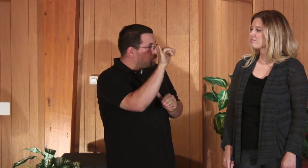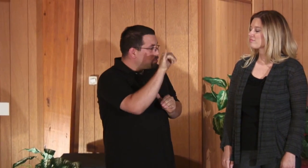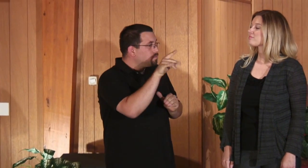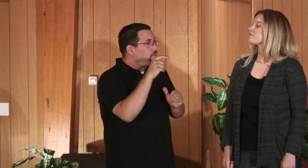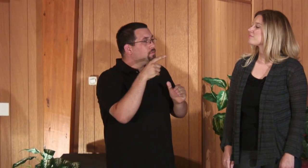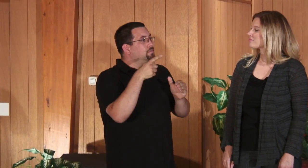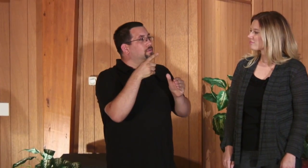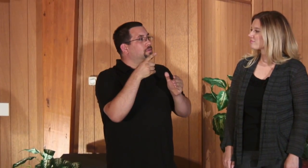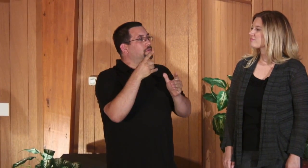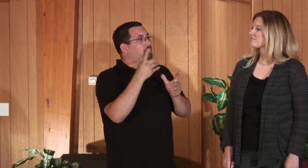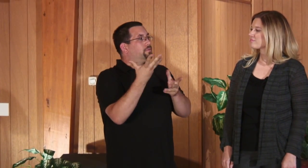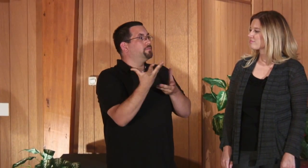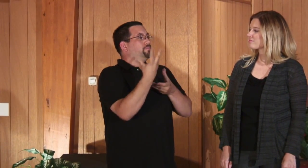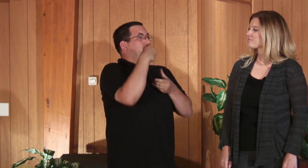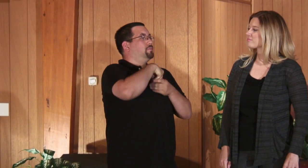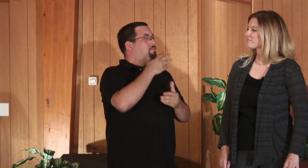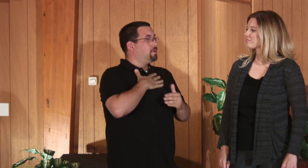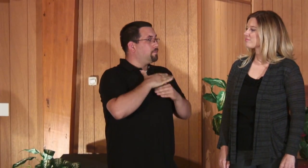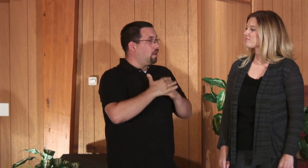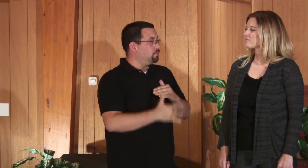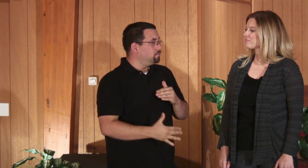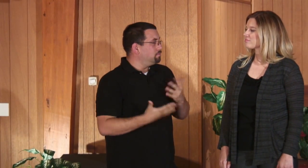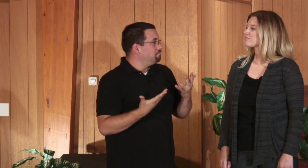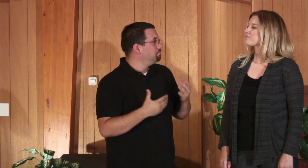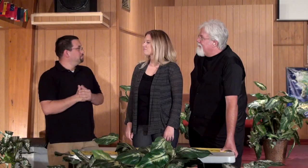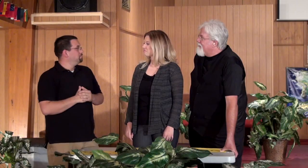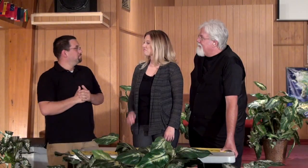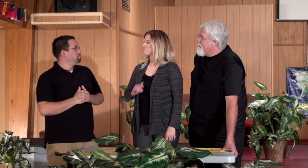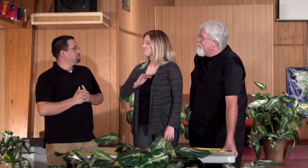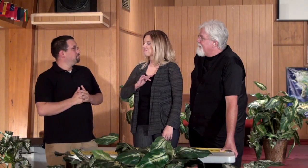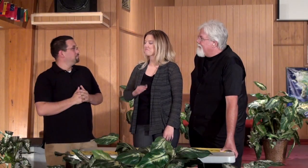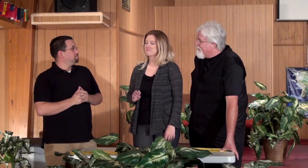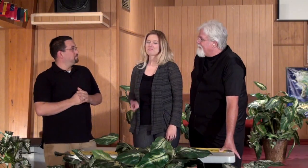father was also involved in some more professional acting stuff so I guess you can say that it's